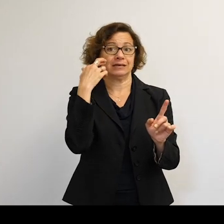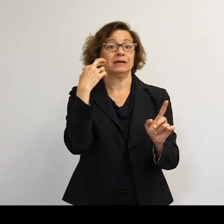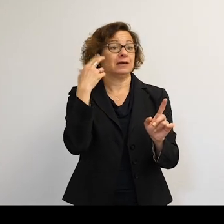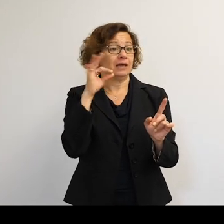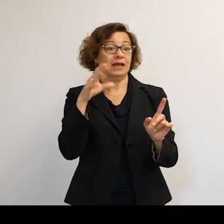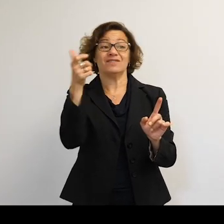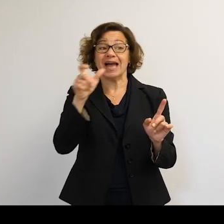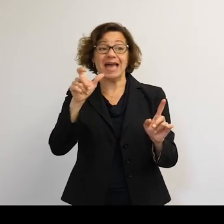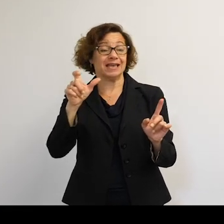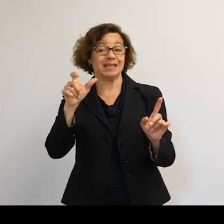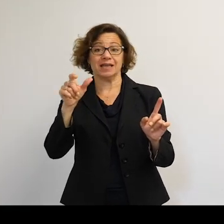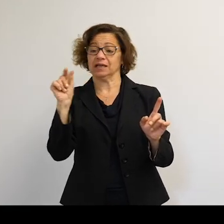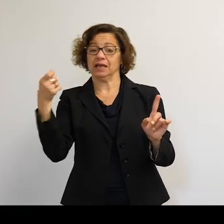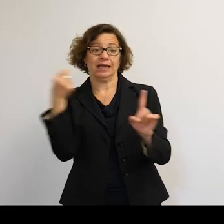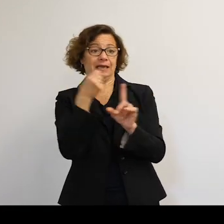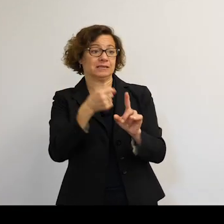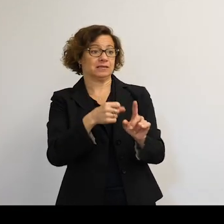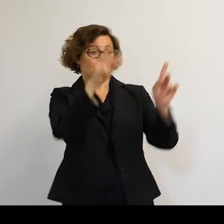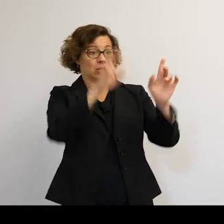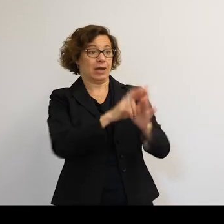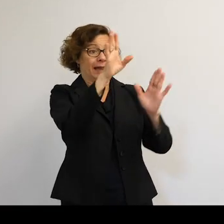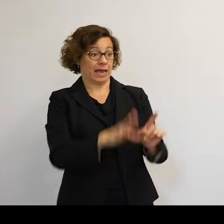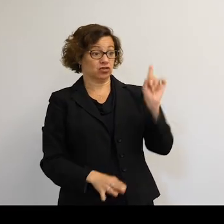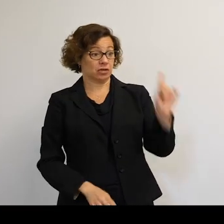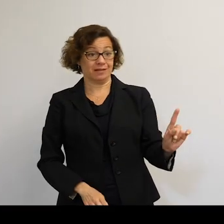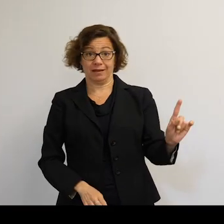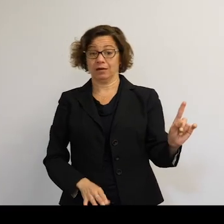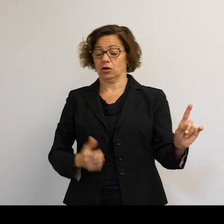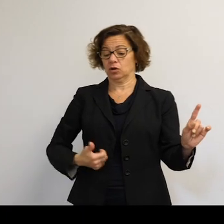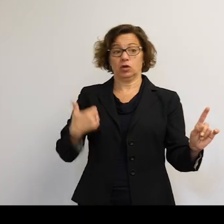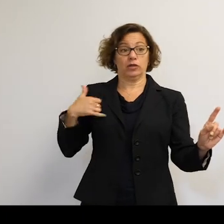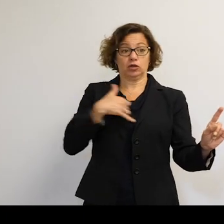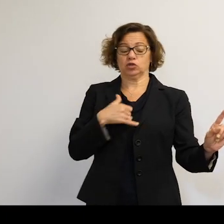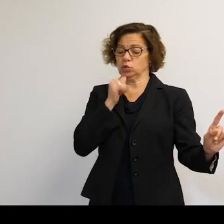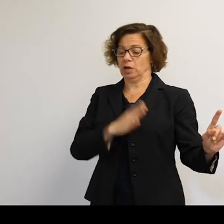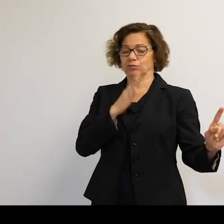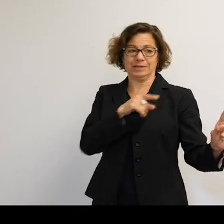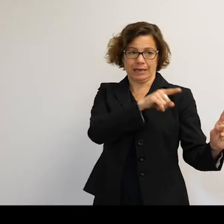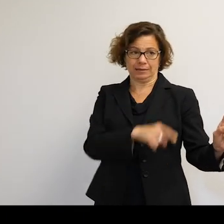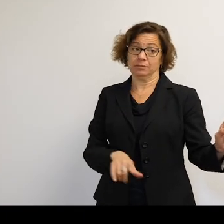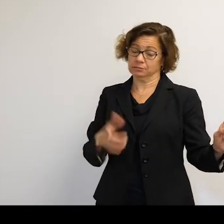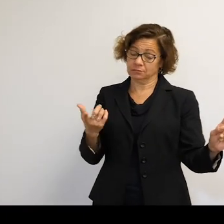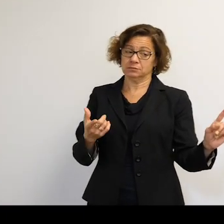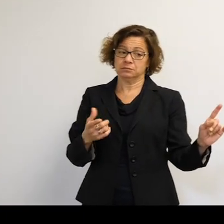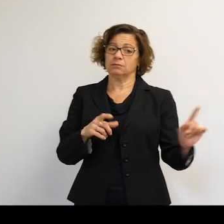if a grain of sand size thing hit you. But again, you have to be very unlucky. But the more spacewalks we do over a long period of time,